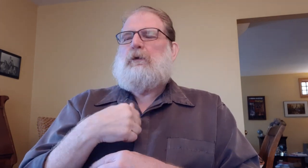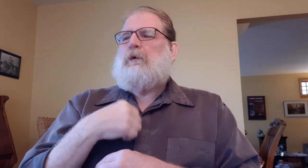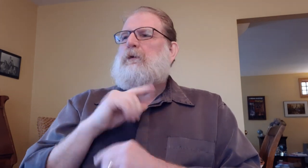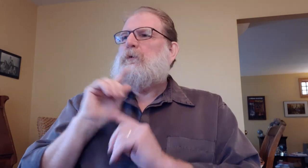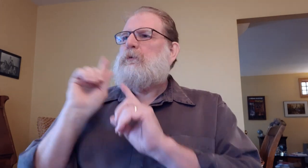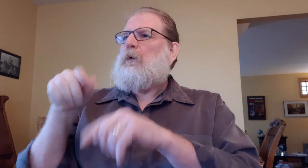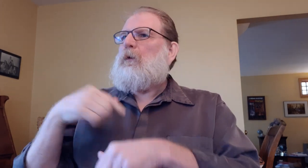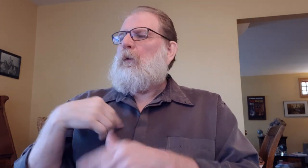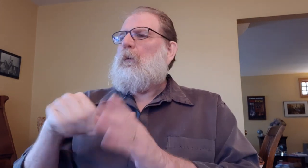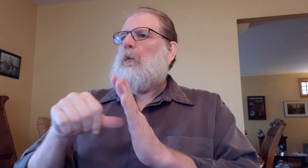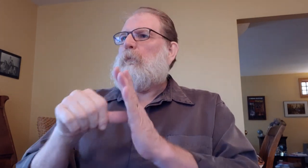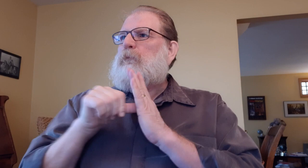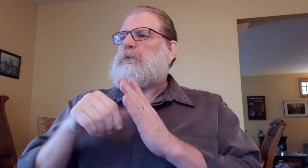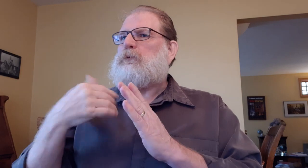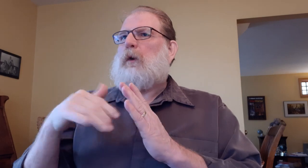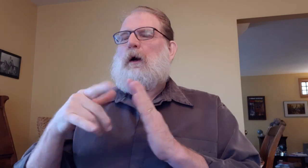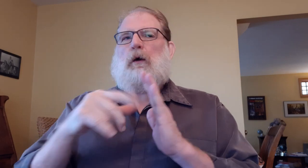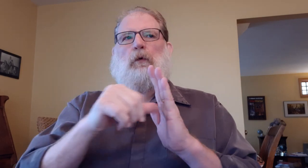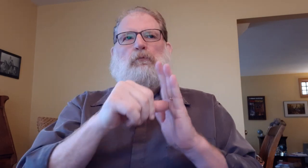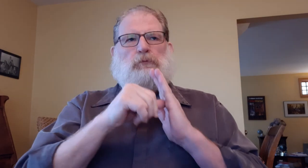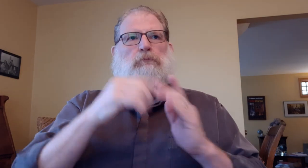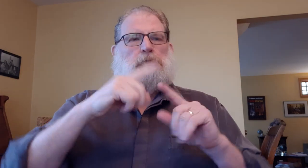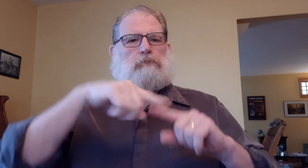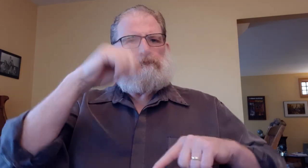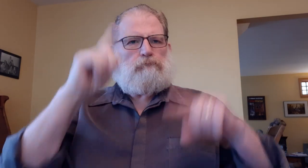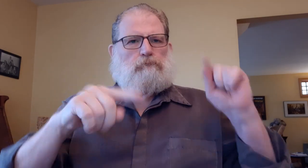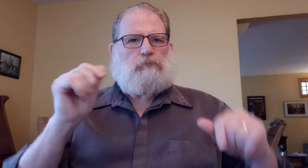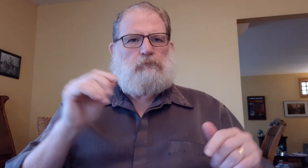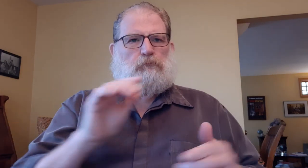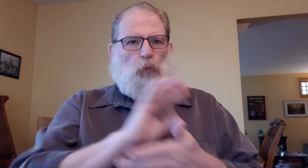I went and was impressed with their diverse film offerings,